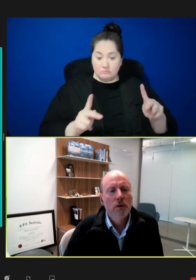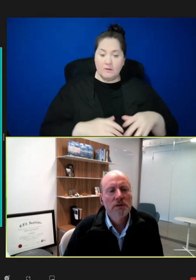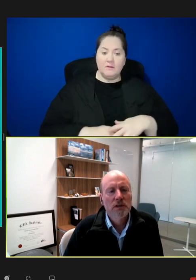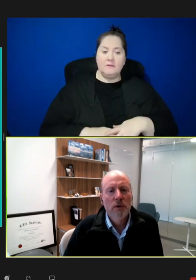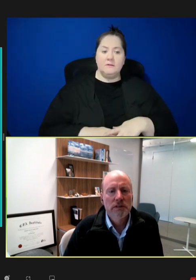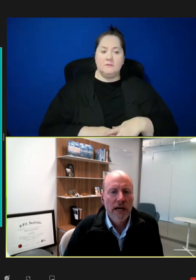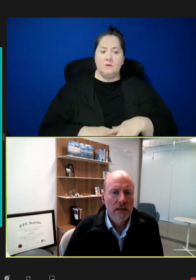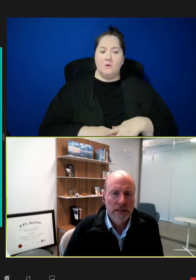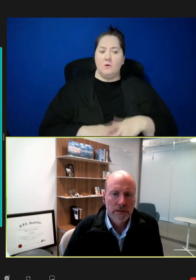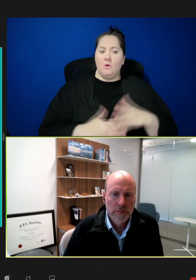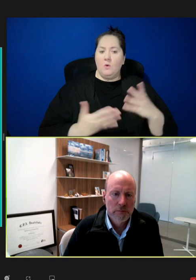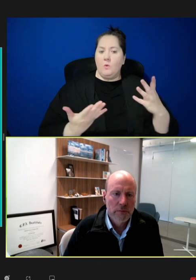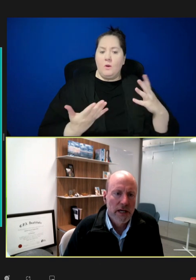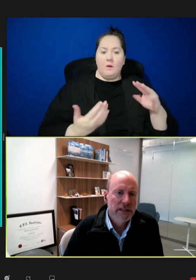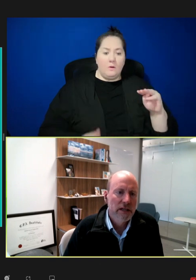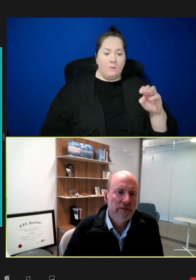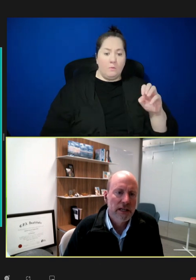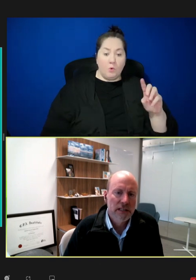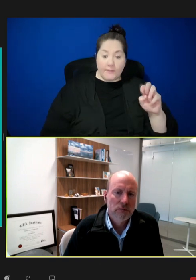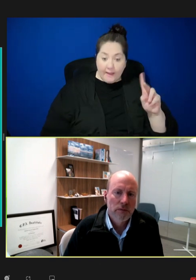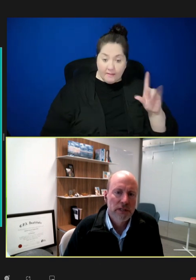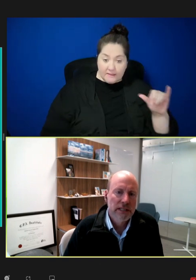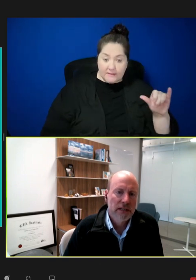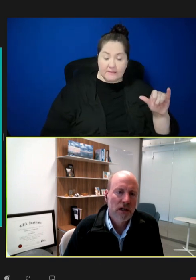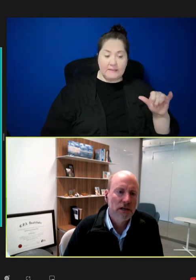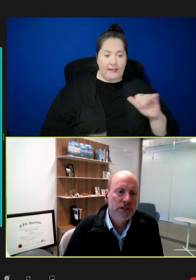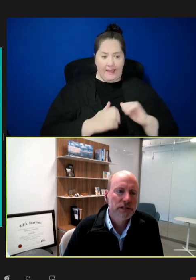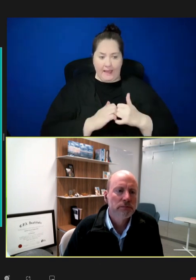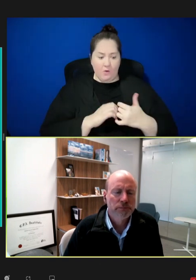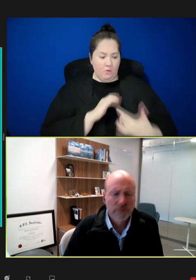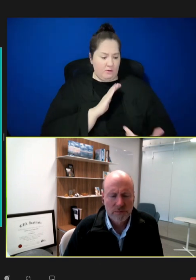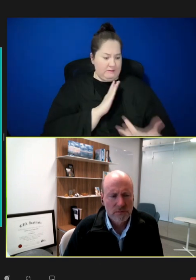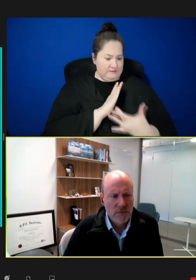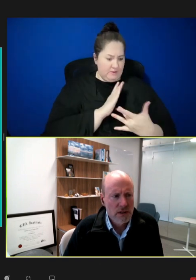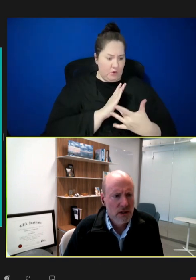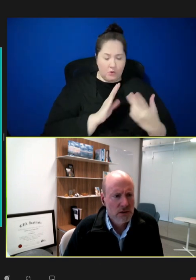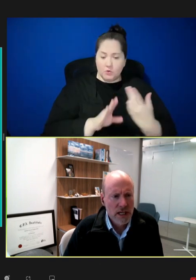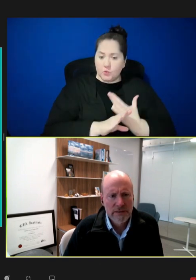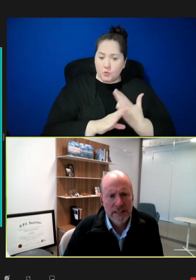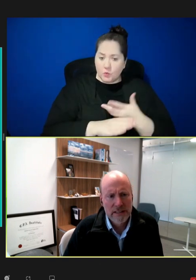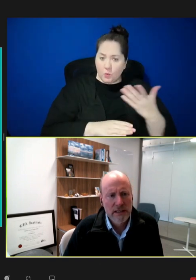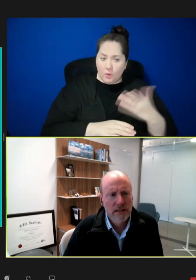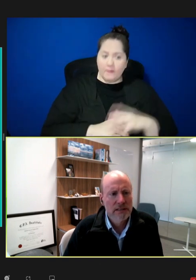"What was the modality behind that vaccine? What were the technologies?" A lot of that detail is